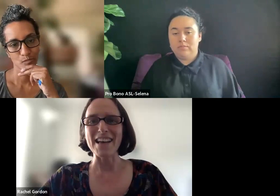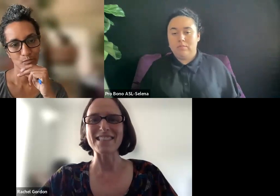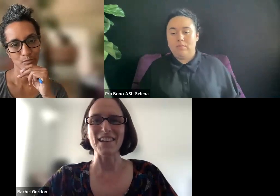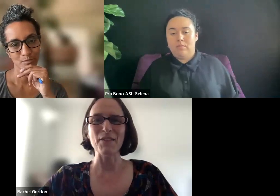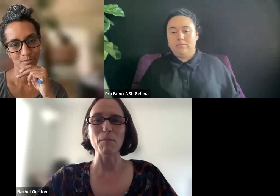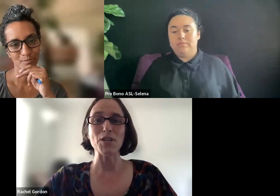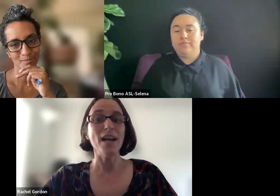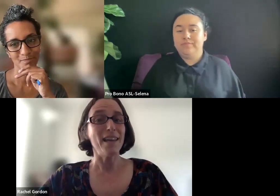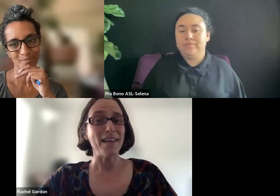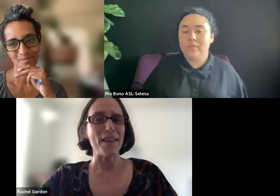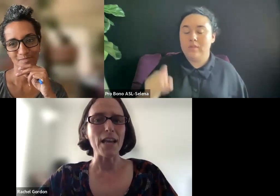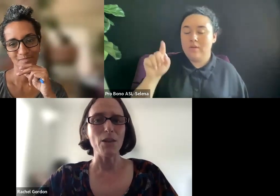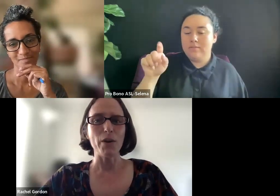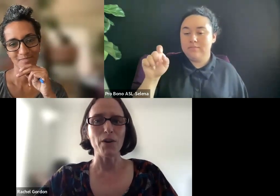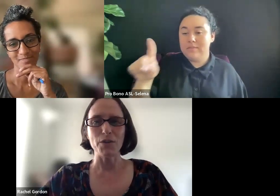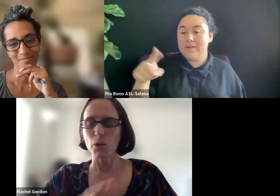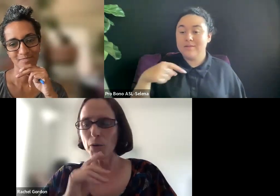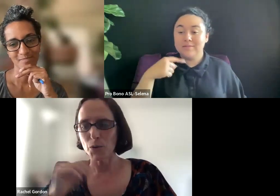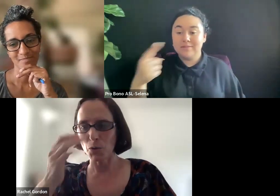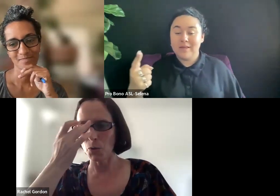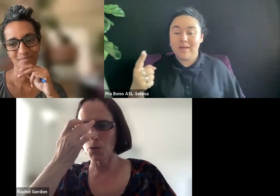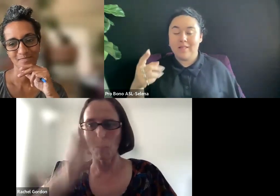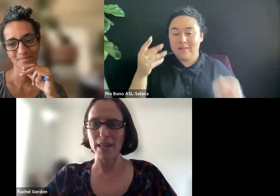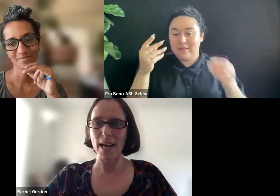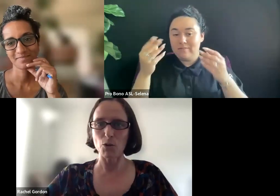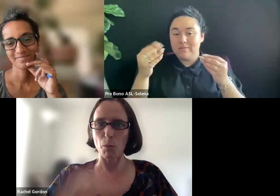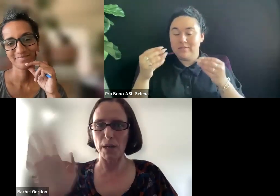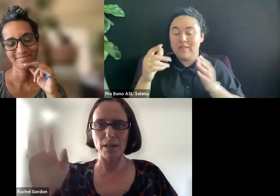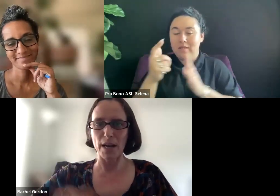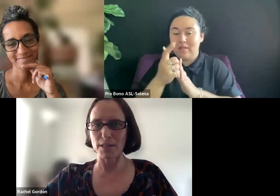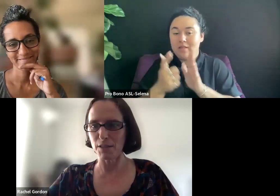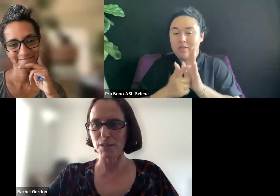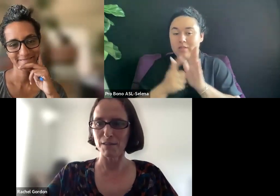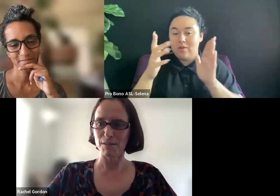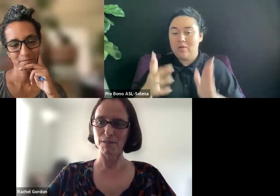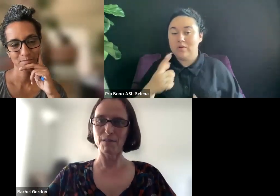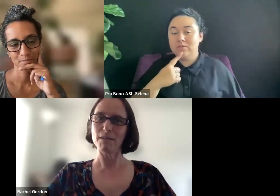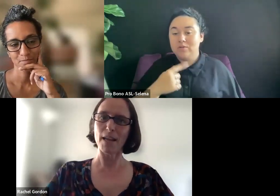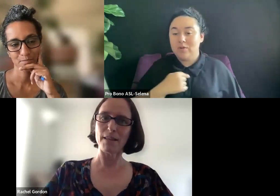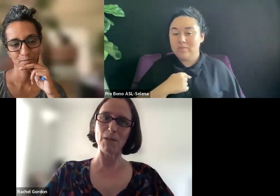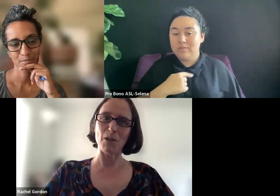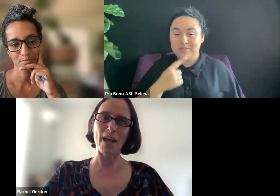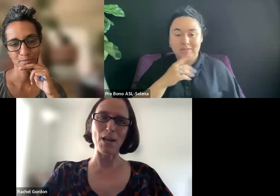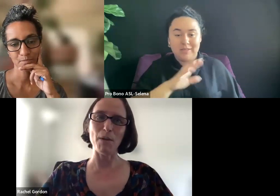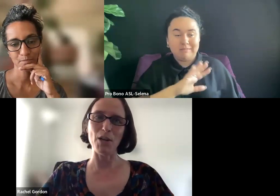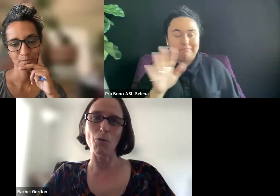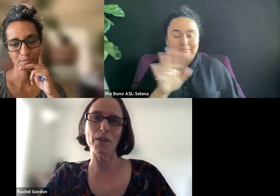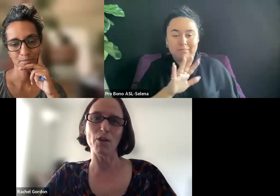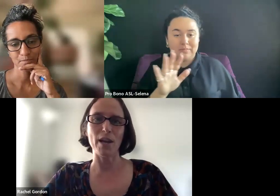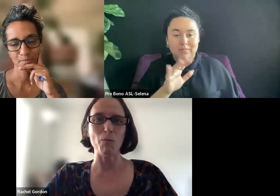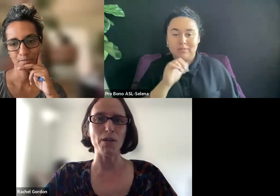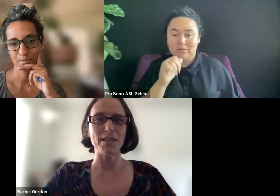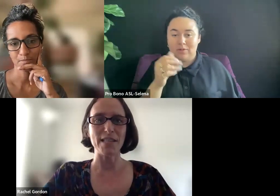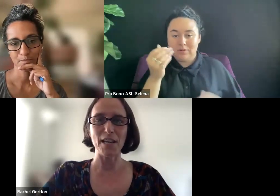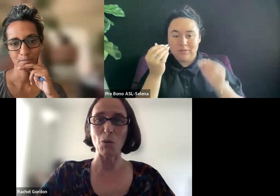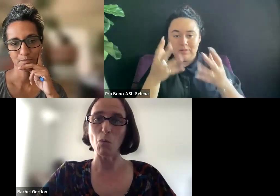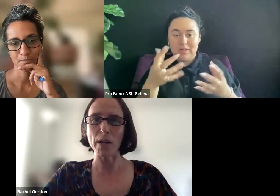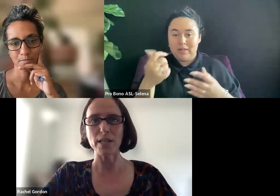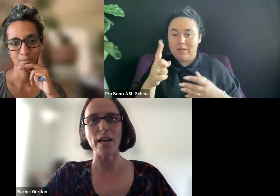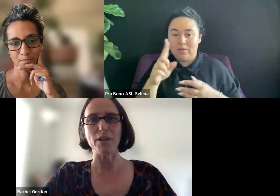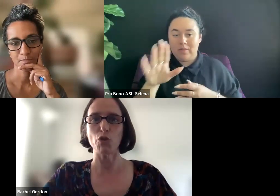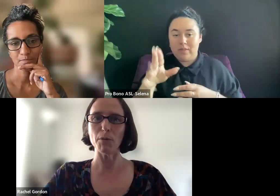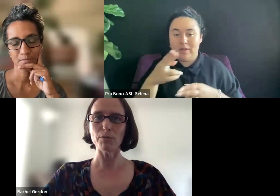THAT LAWYER WHO TOLD ME THAT TOLD ME NOT TO LET ANYBODY KNOW WHAT THEIR NAME WAS BECAUSE THEY DIDN'T